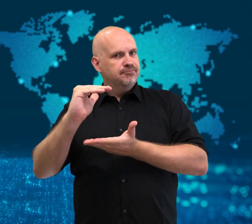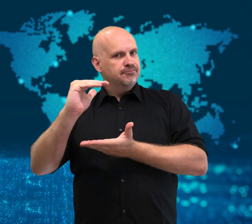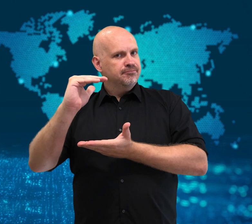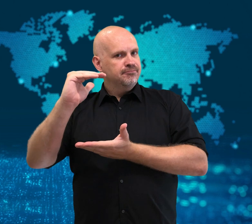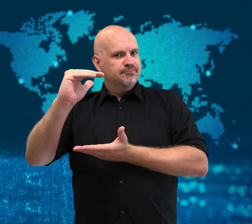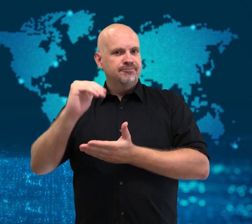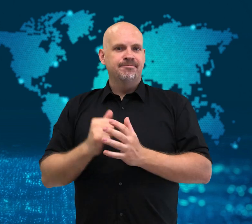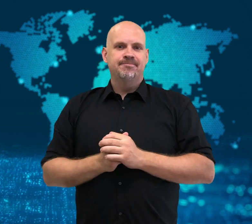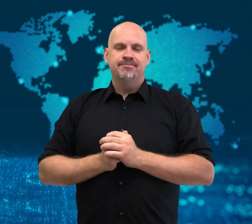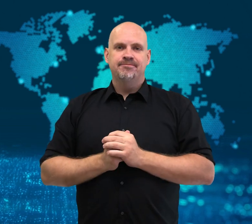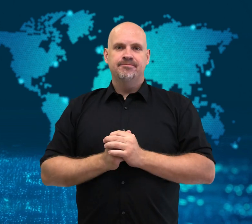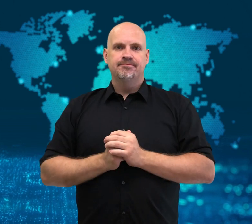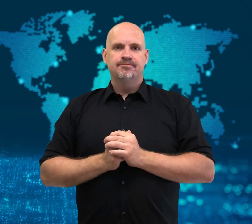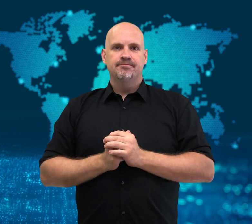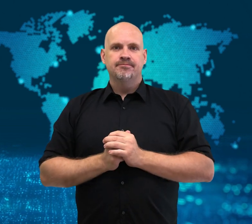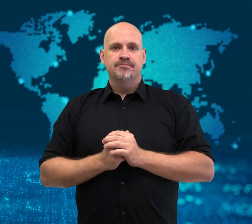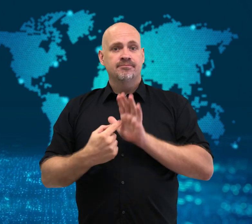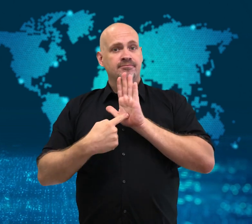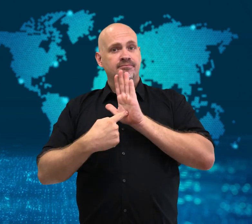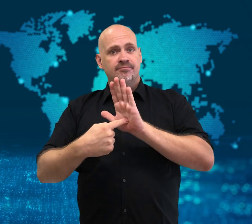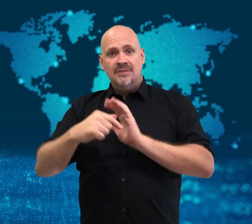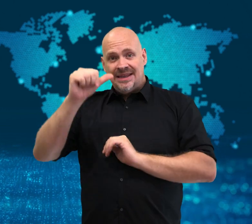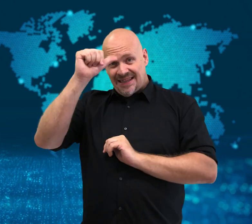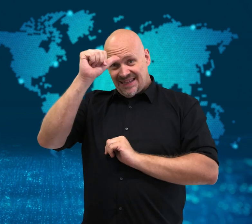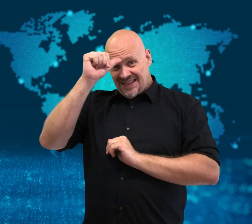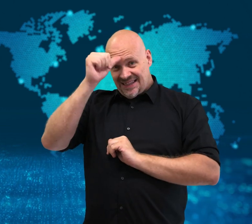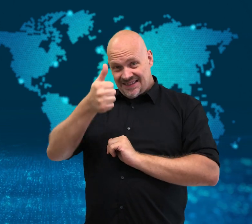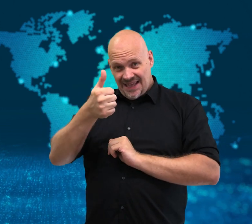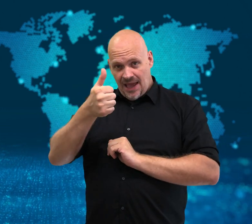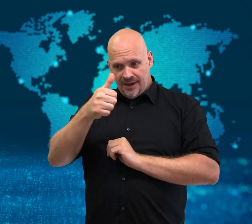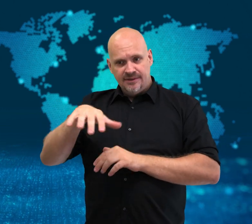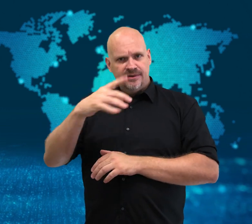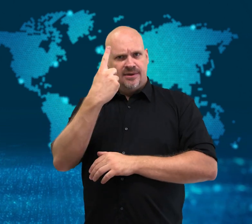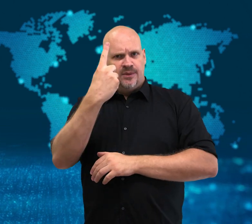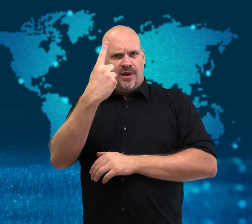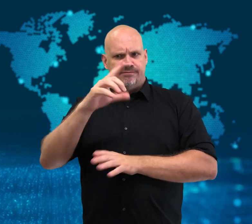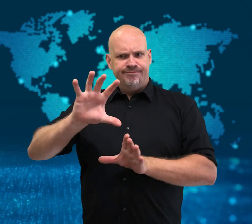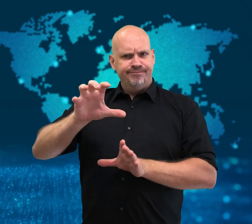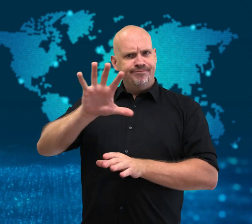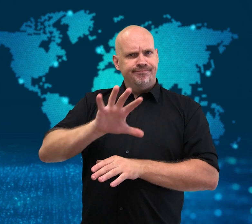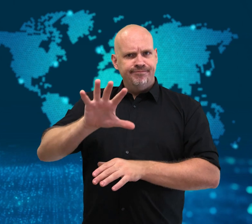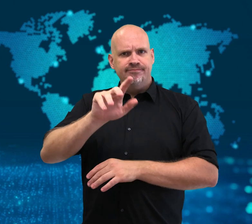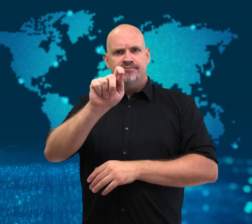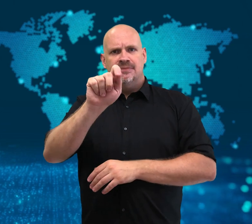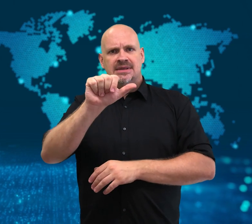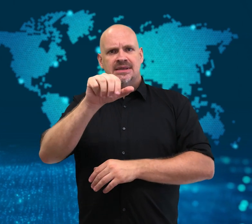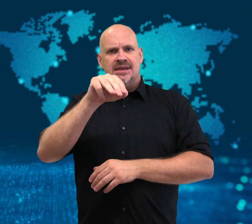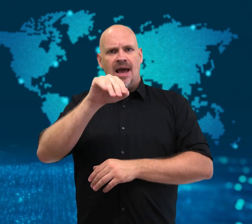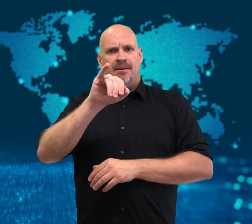rights around the world. In India,